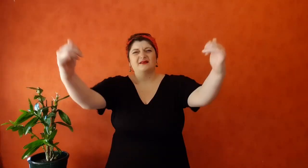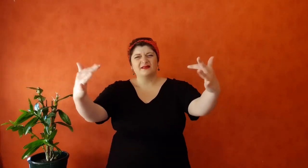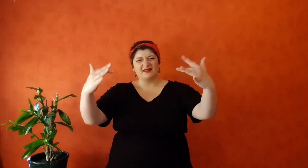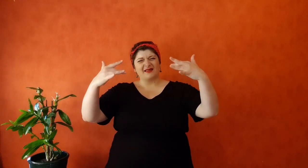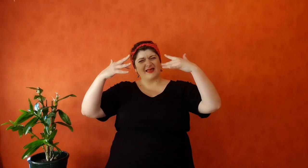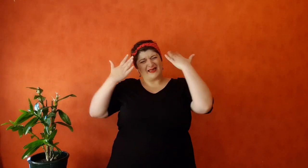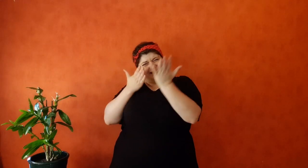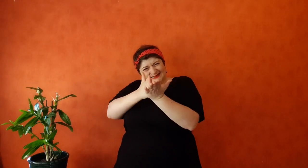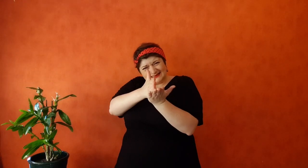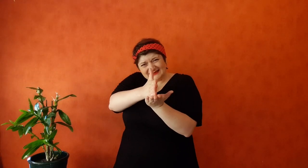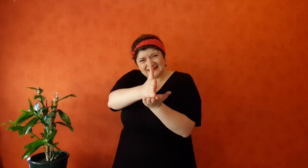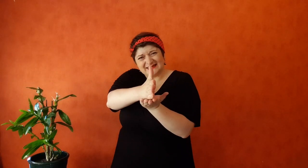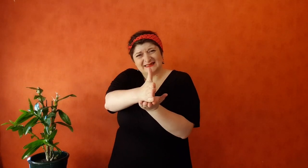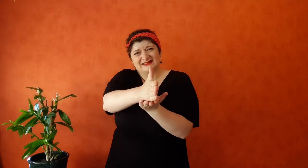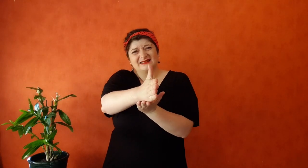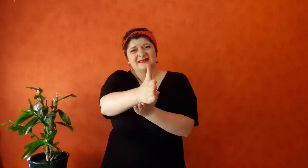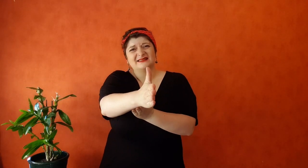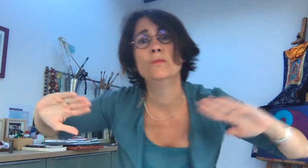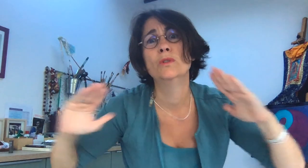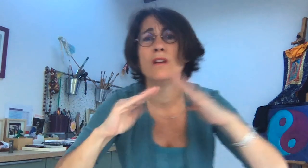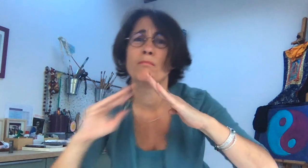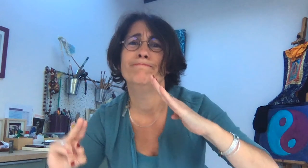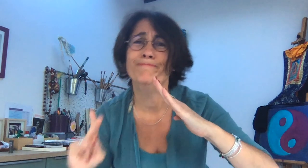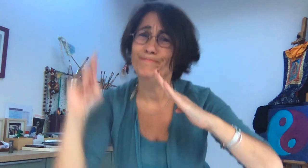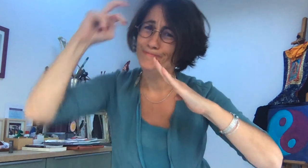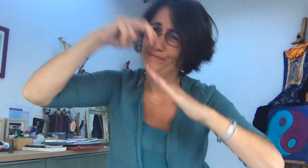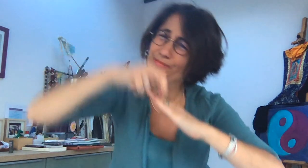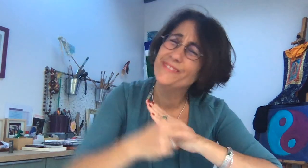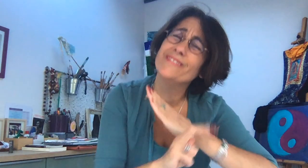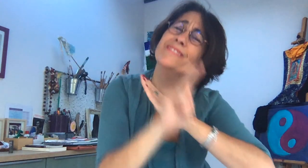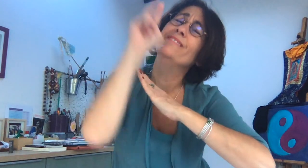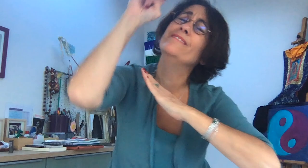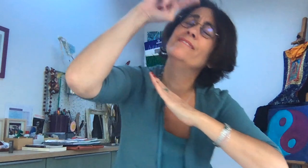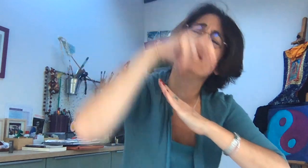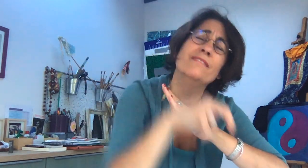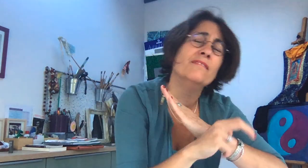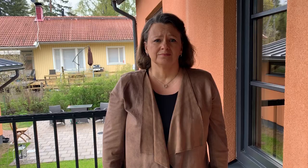I swam against the stream I walked every mountain